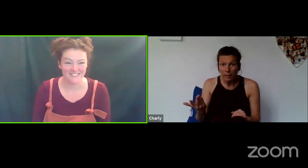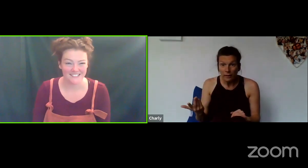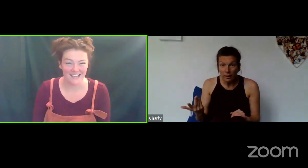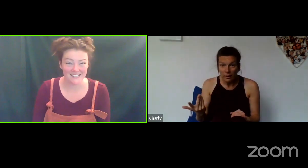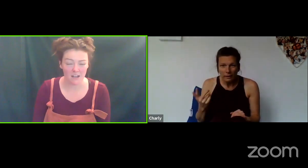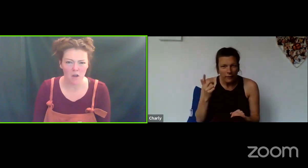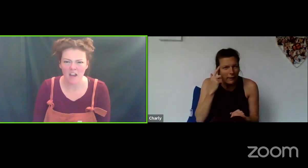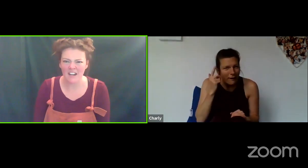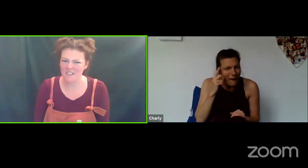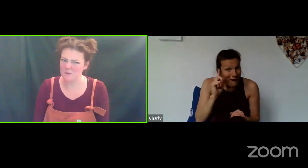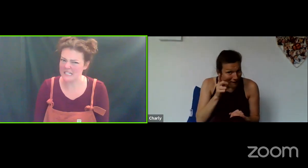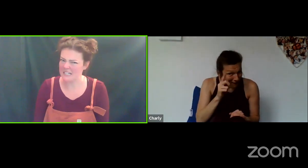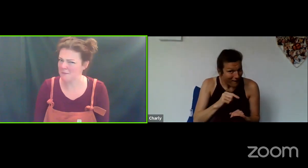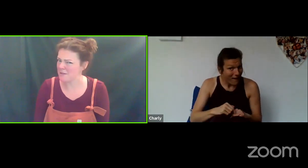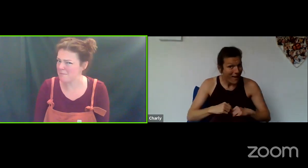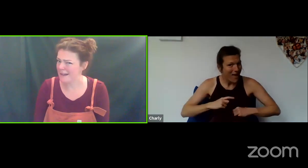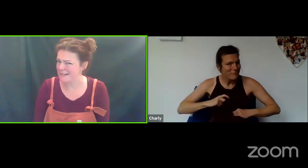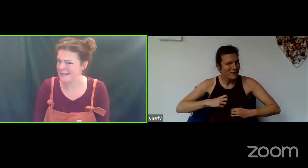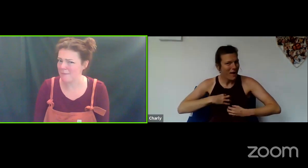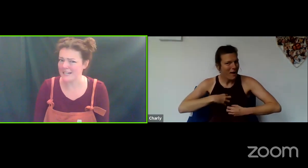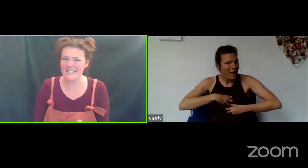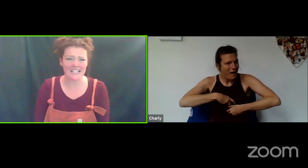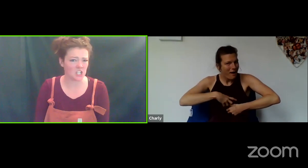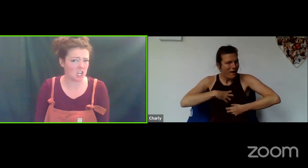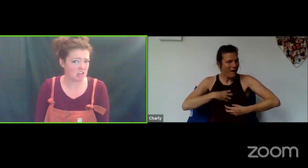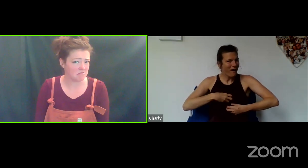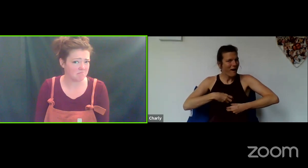That's it! And if the sweet smells bad does that mean it tastes good?